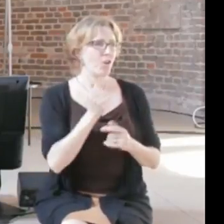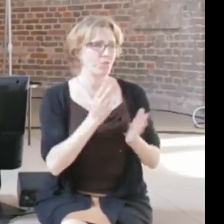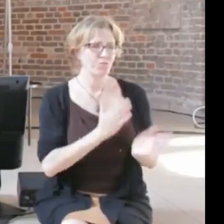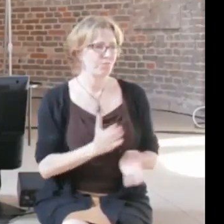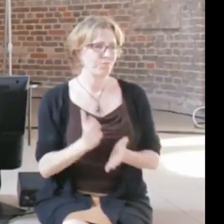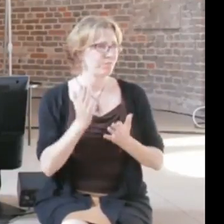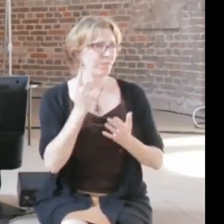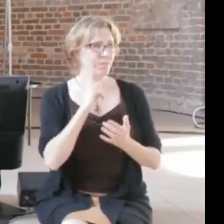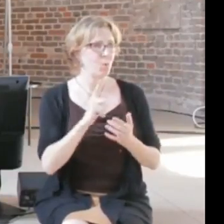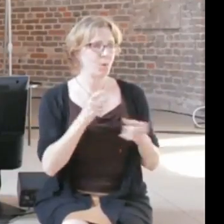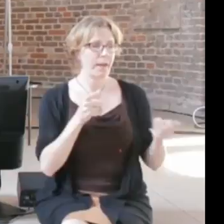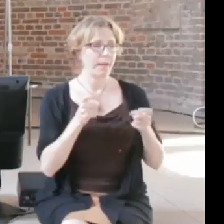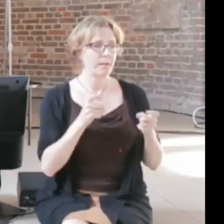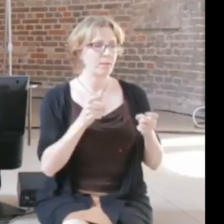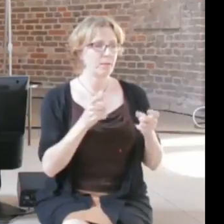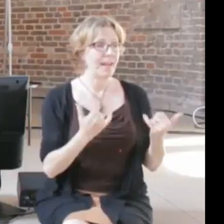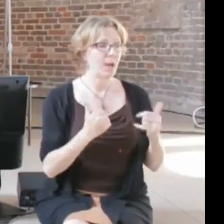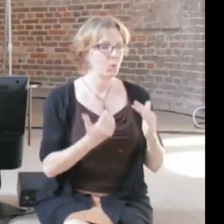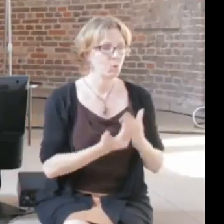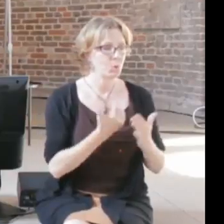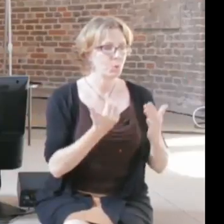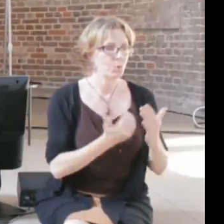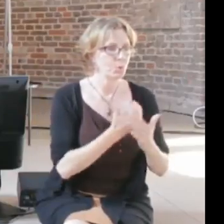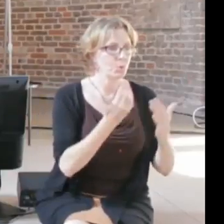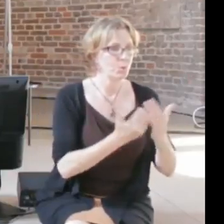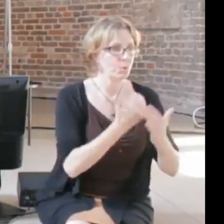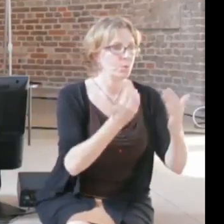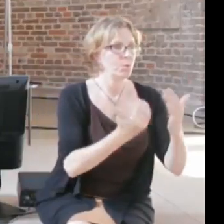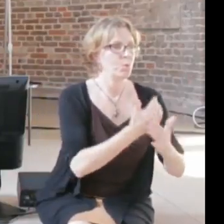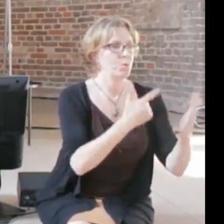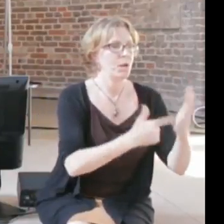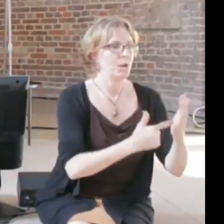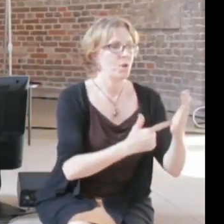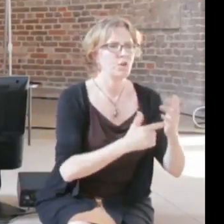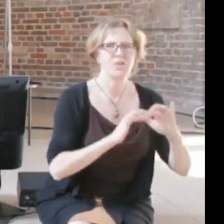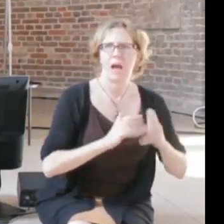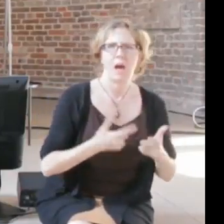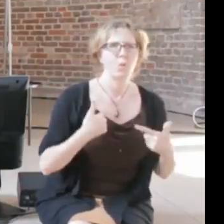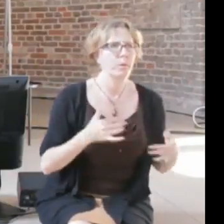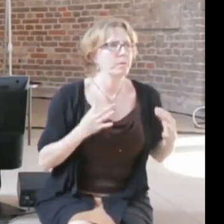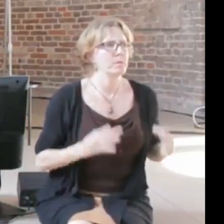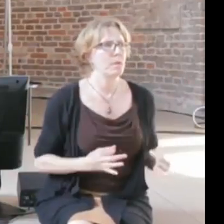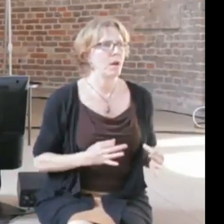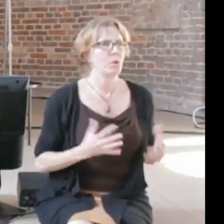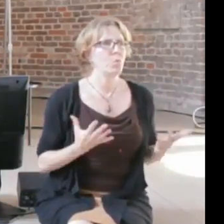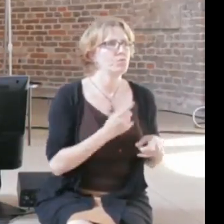all any more by now, making these decisions in a reasonable speed, and I think that is